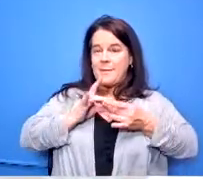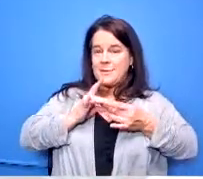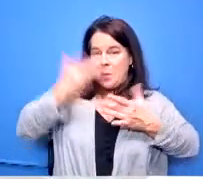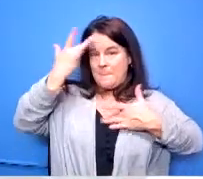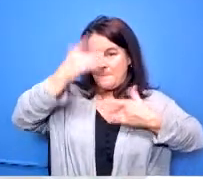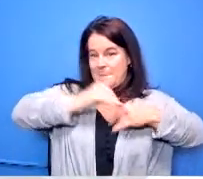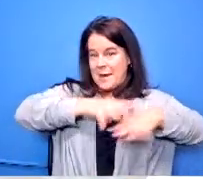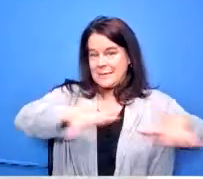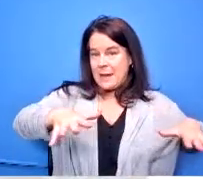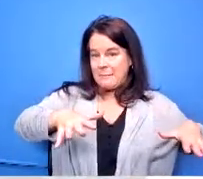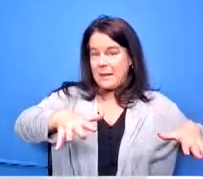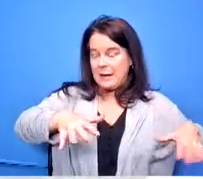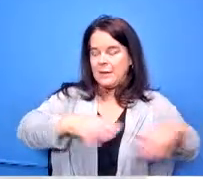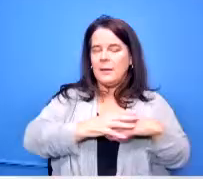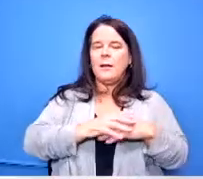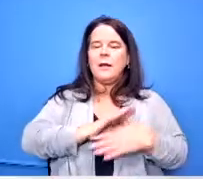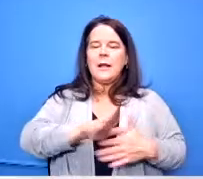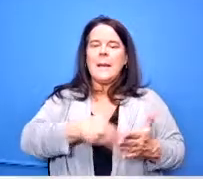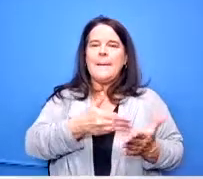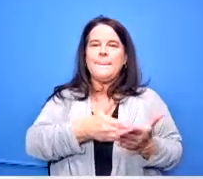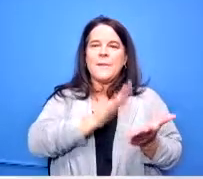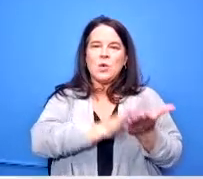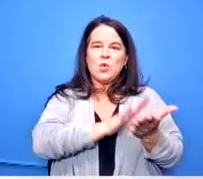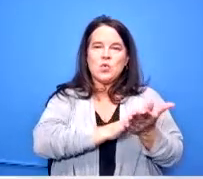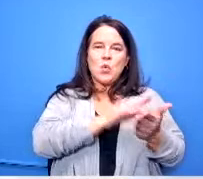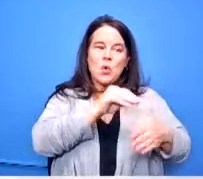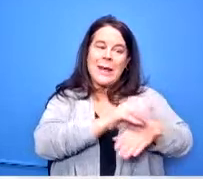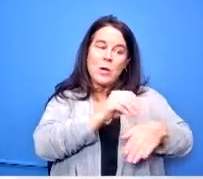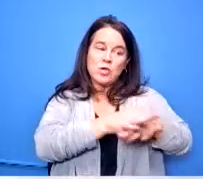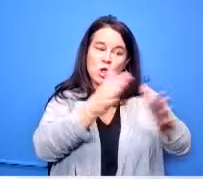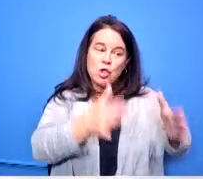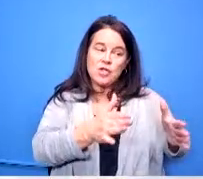was the middle school counselors had the opportunity to actually